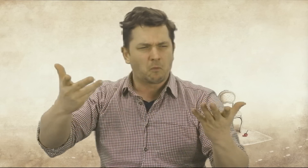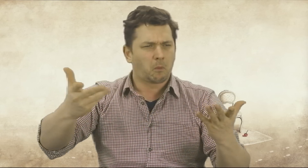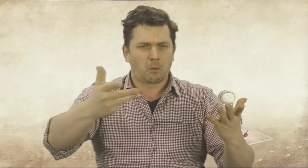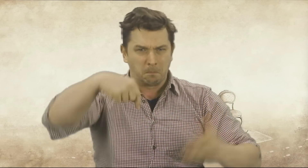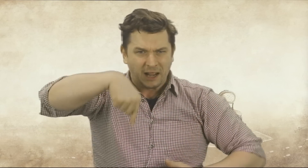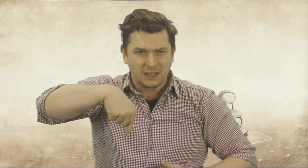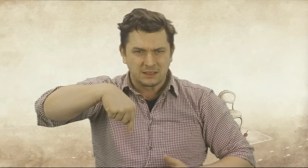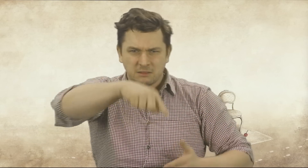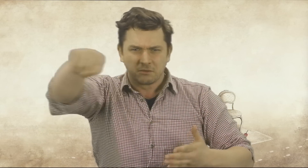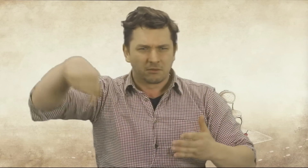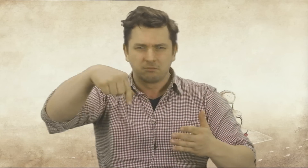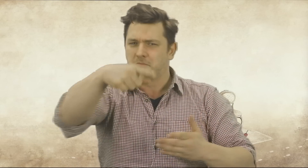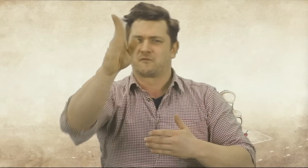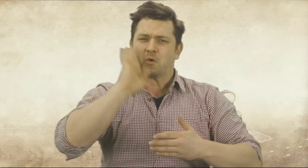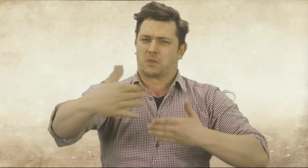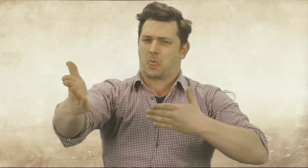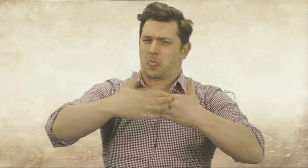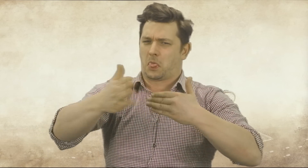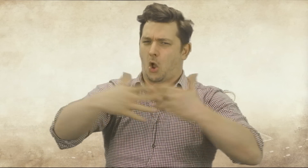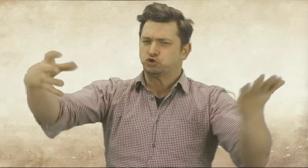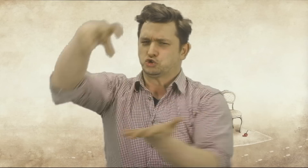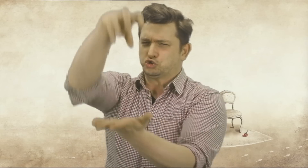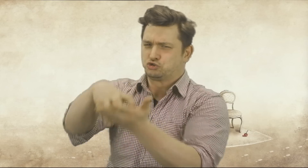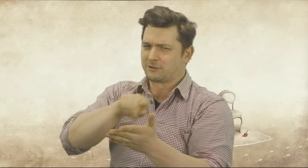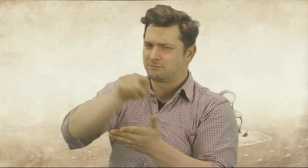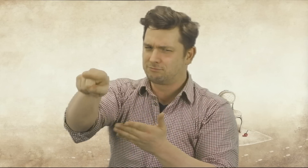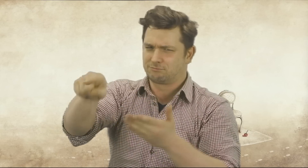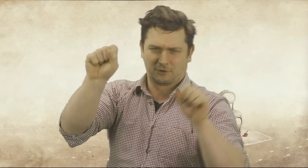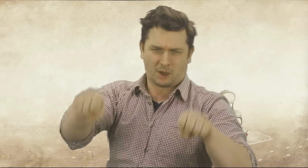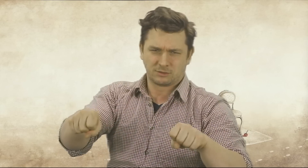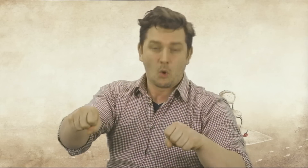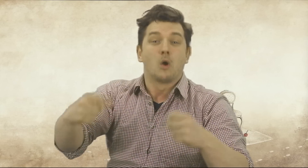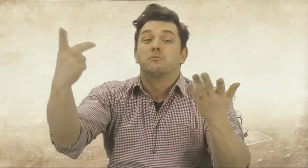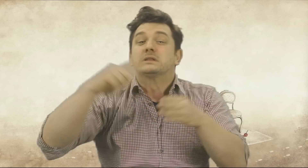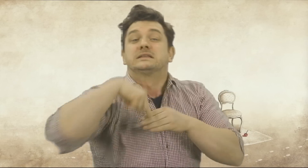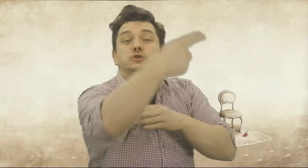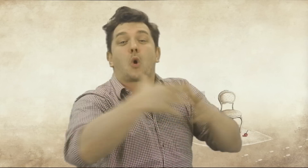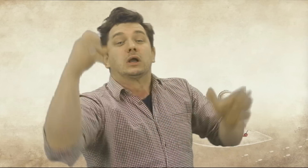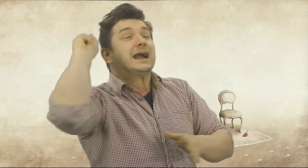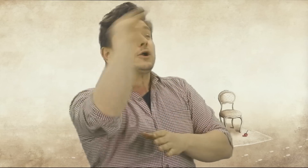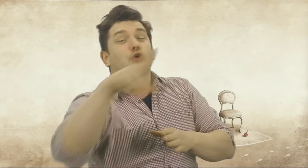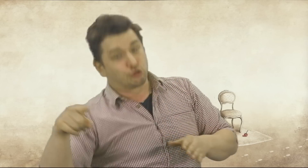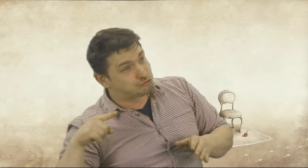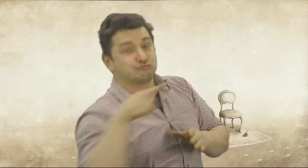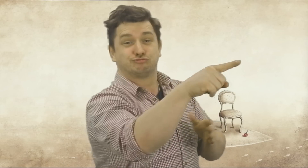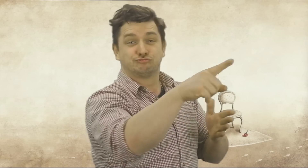Dies gilt für Euren Wohnort, die nächste Großstadt oder das nächste große Kino bei Euch in der Nähe.